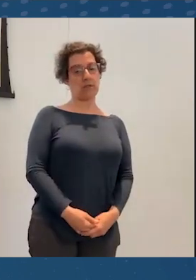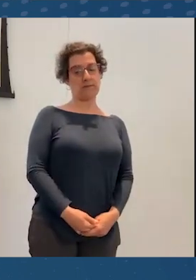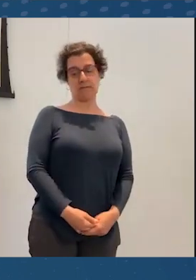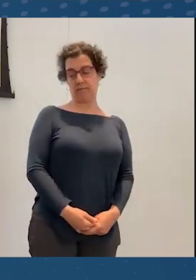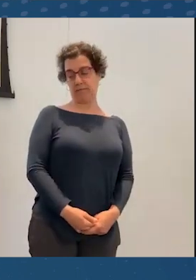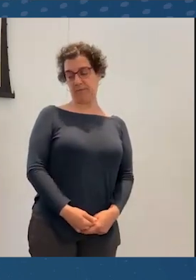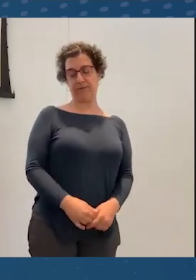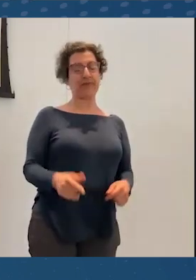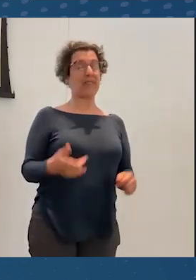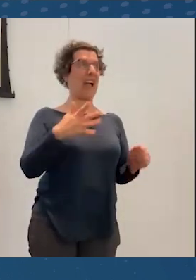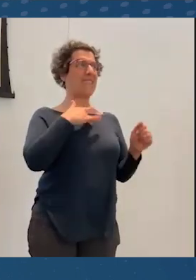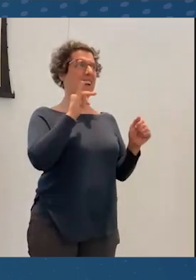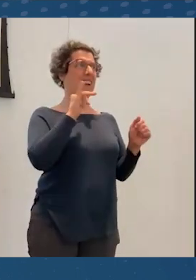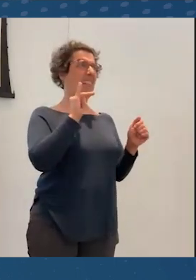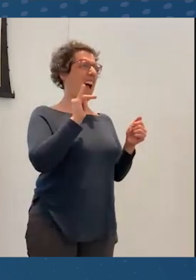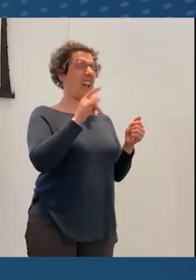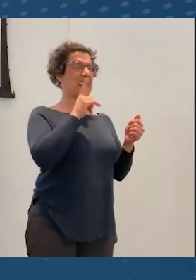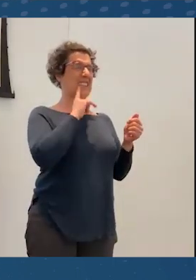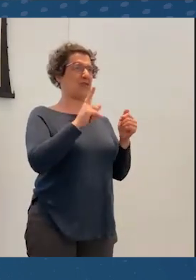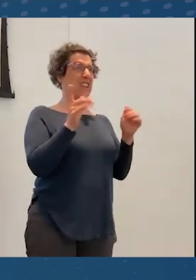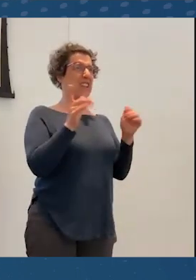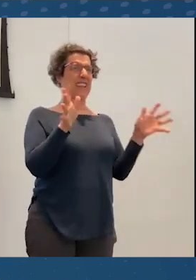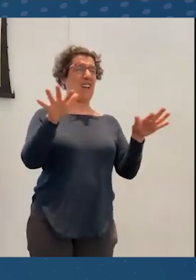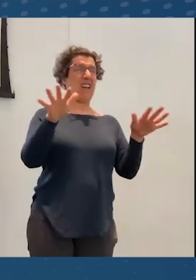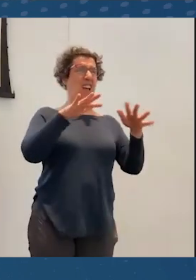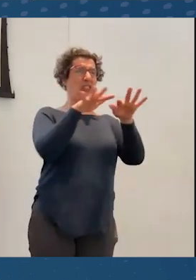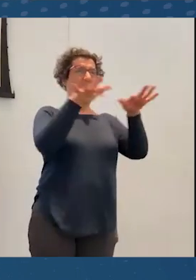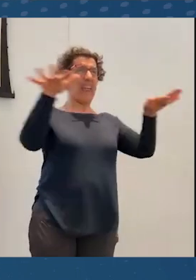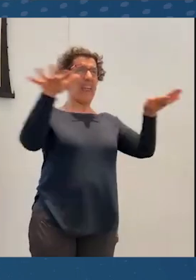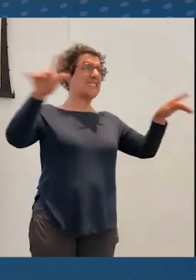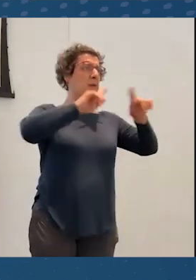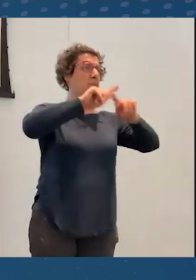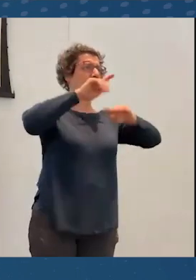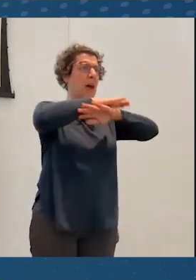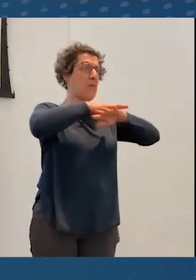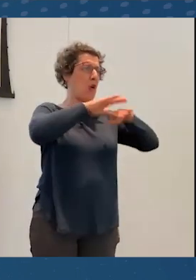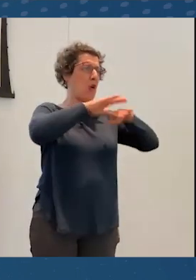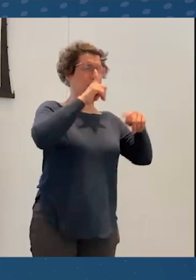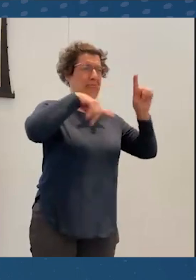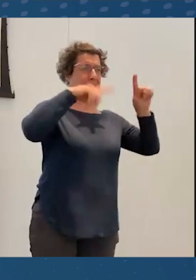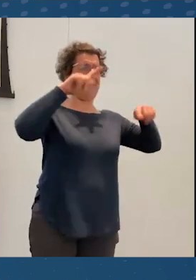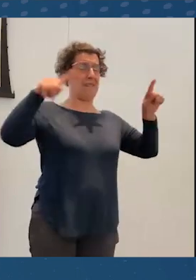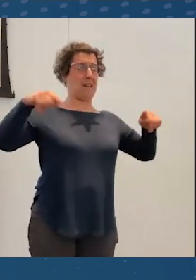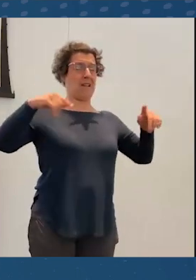I feel like it's such a shifty landscape, I'm looking at Kevin